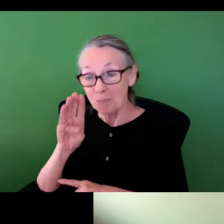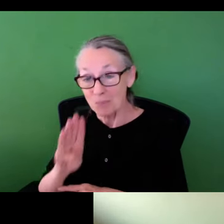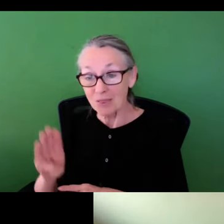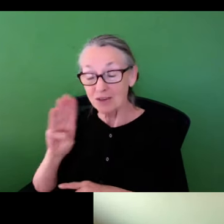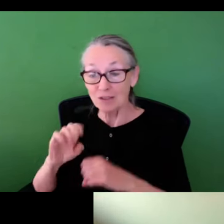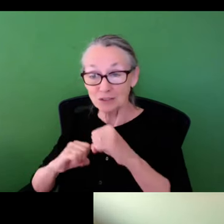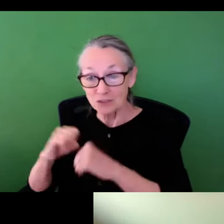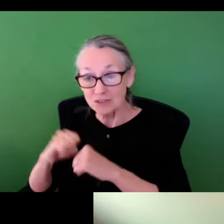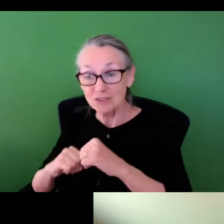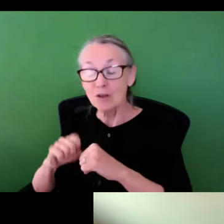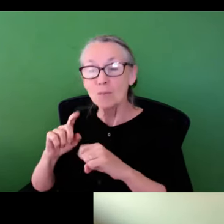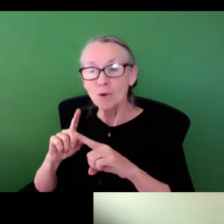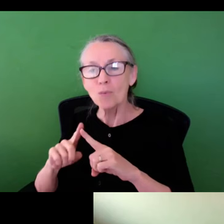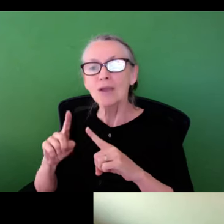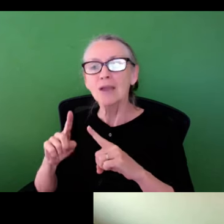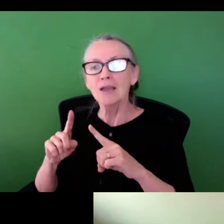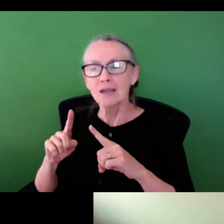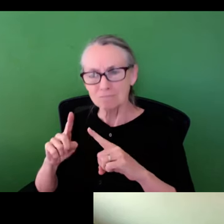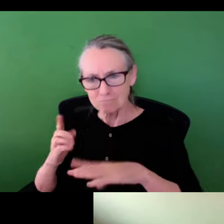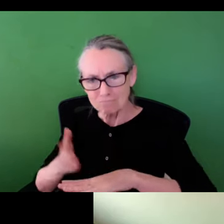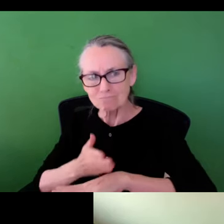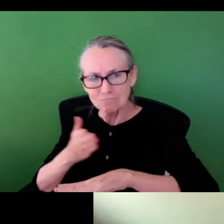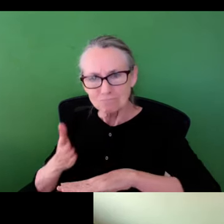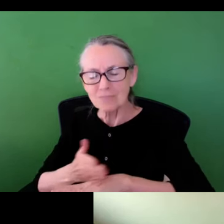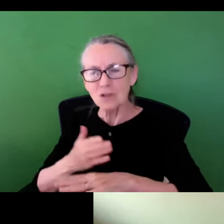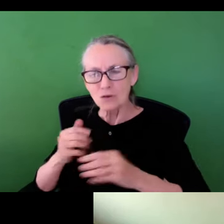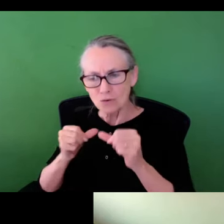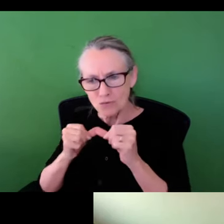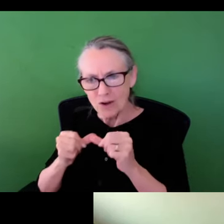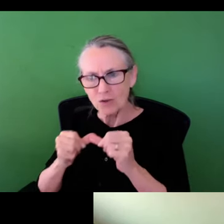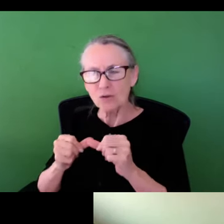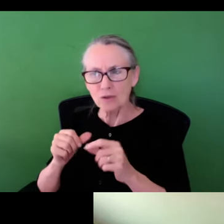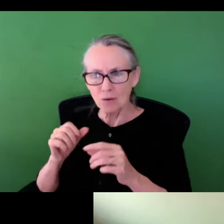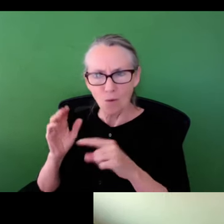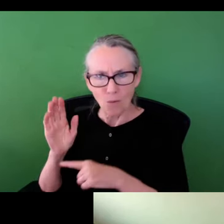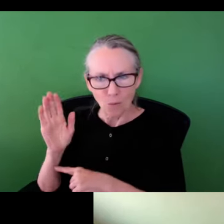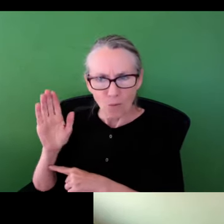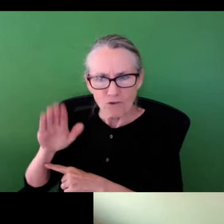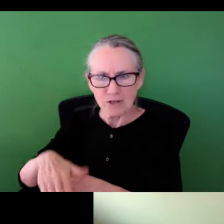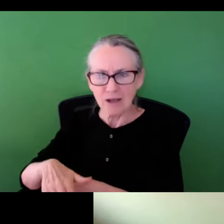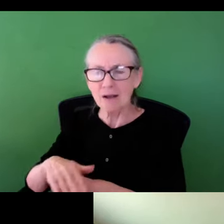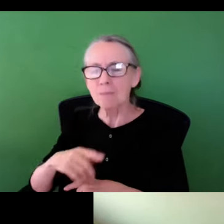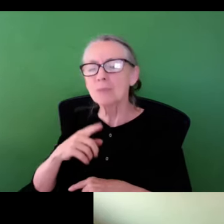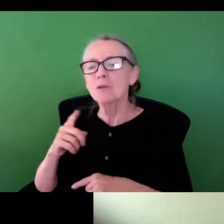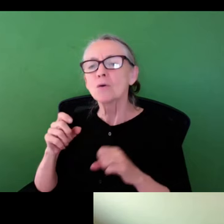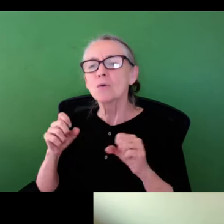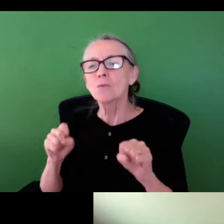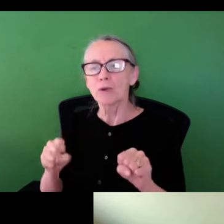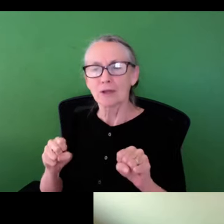2.2 trillion historic infrastructure bills and we actually maintain and manage and invest in infrastructure regularly,